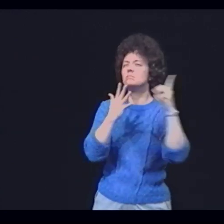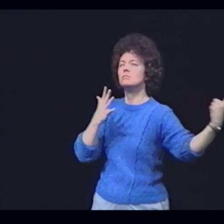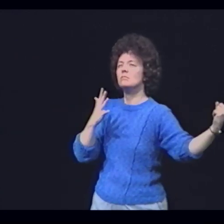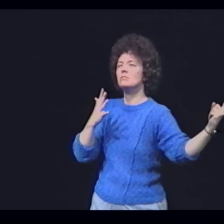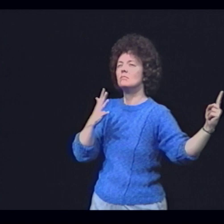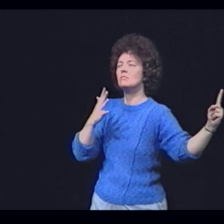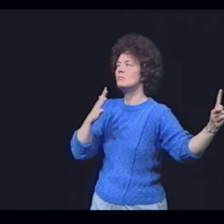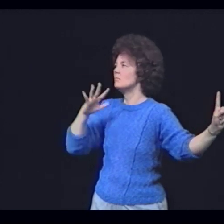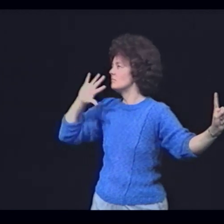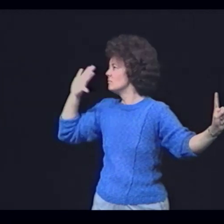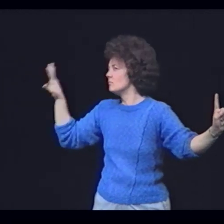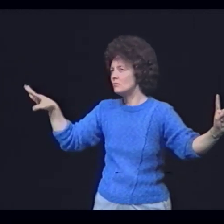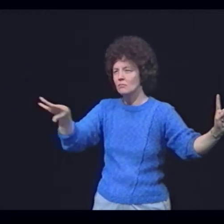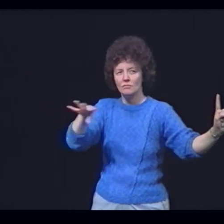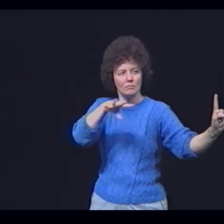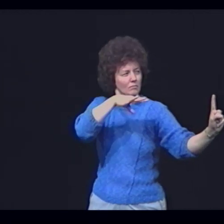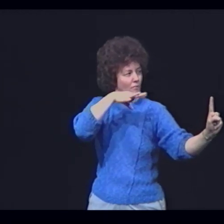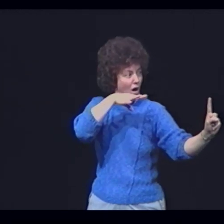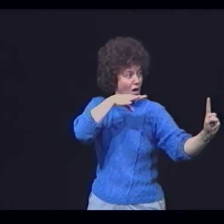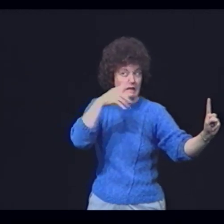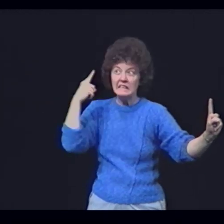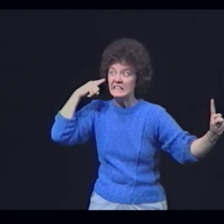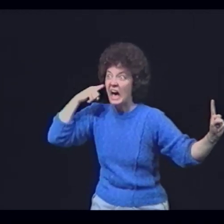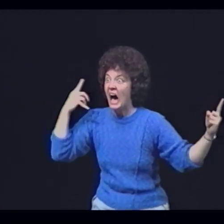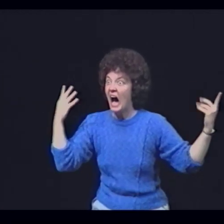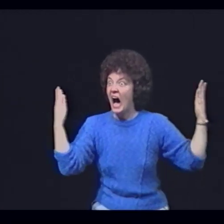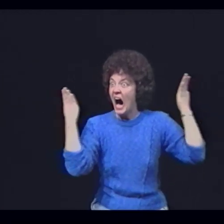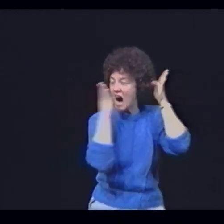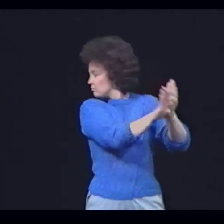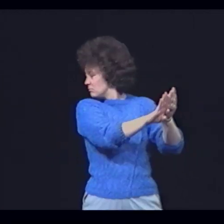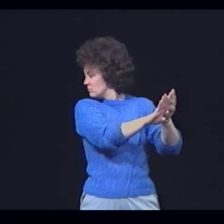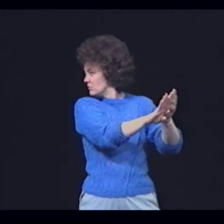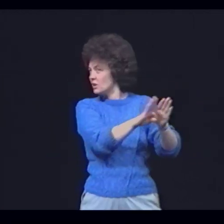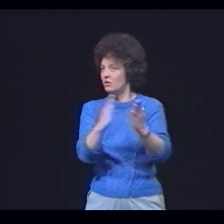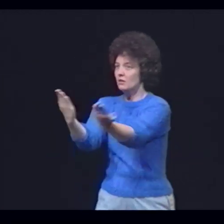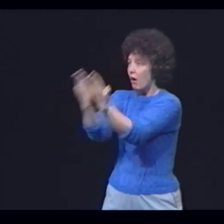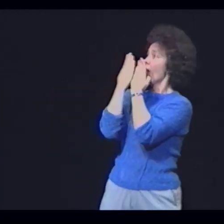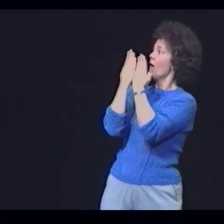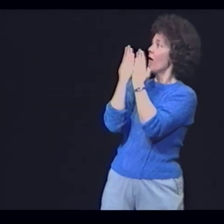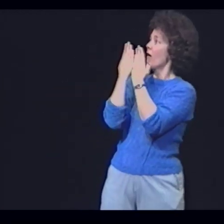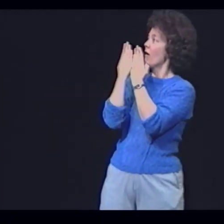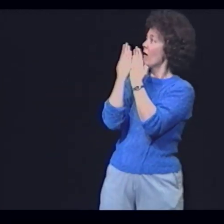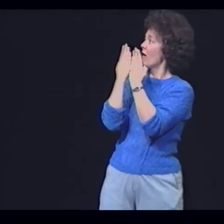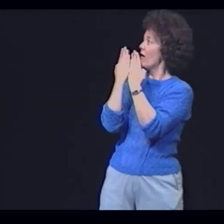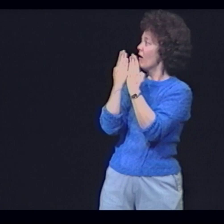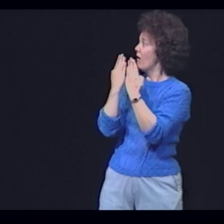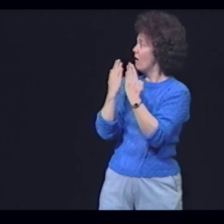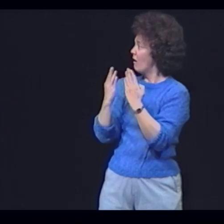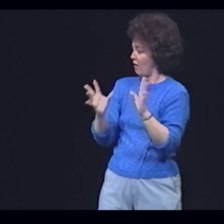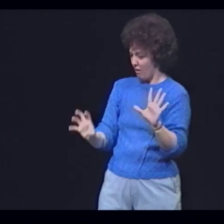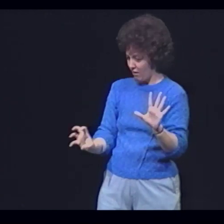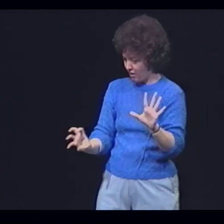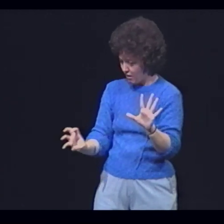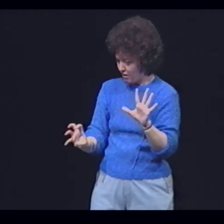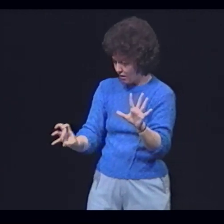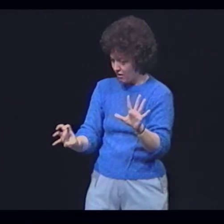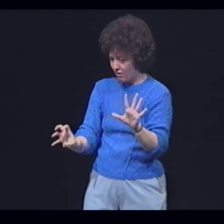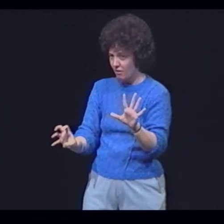Except from one, oddly different The crowd stared and cried out "Deaf!" Doors slammed, sentencing separation